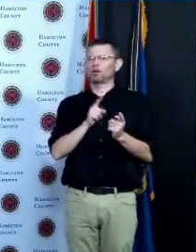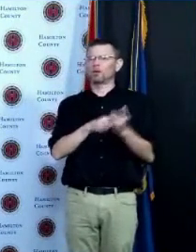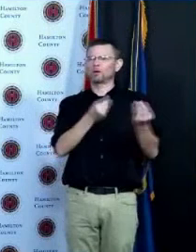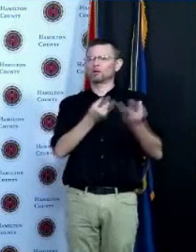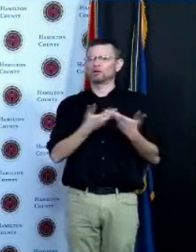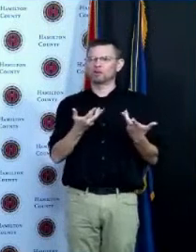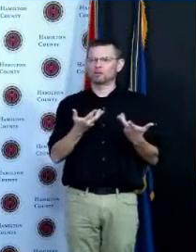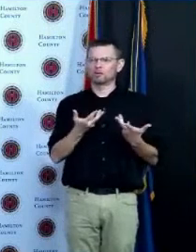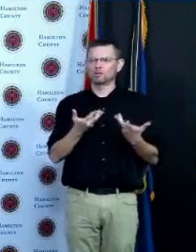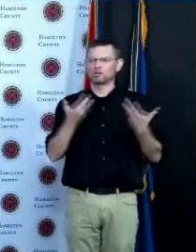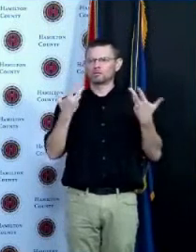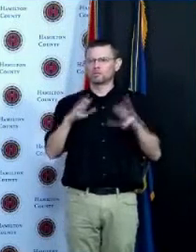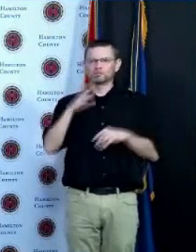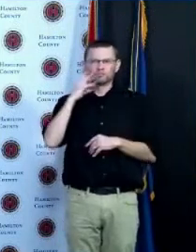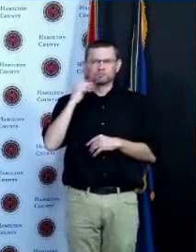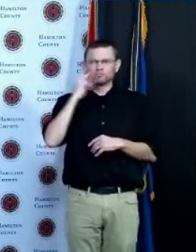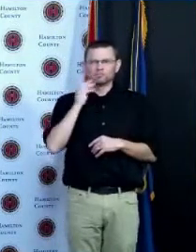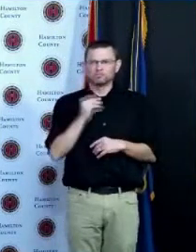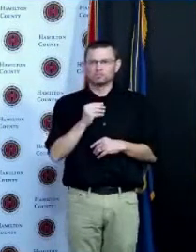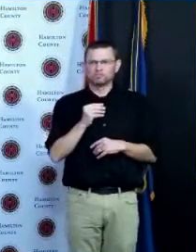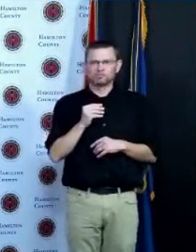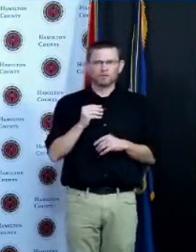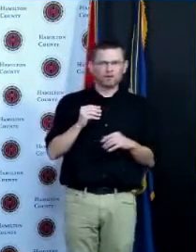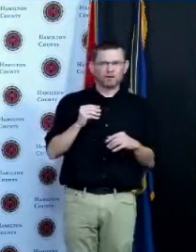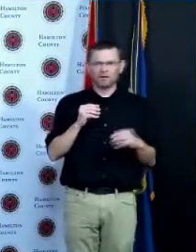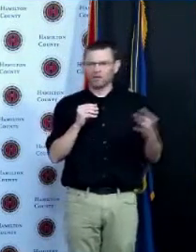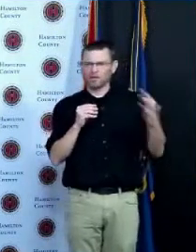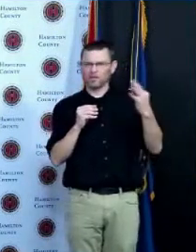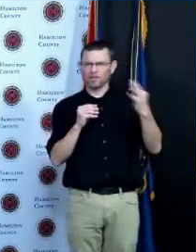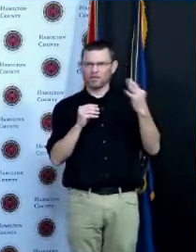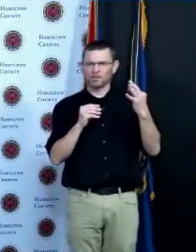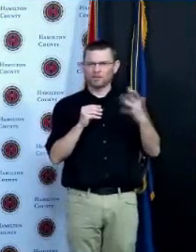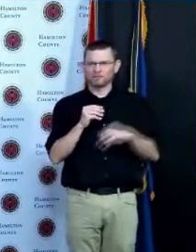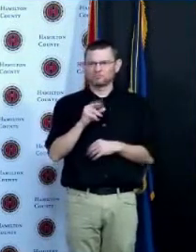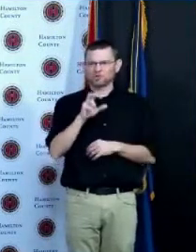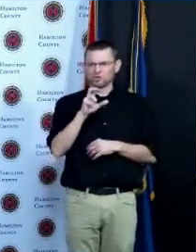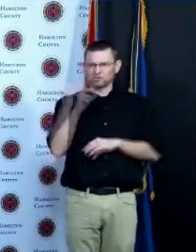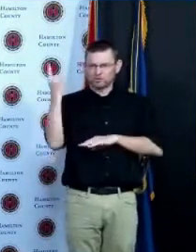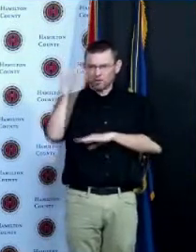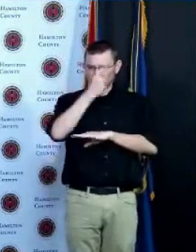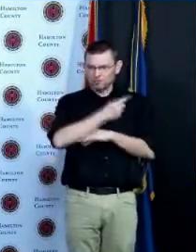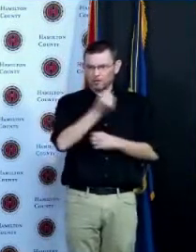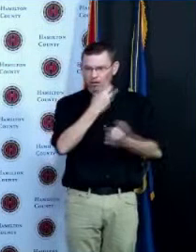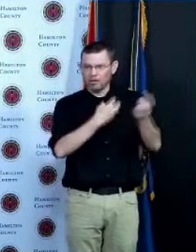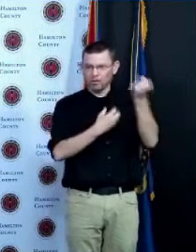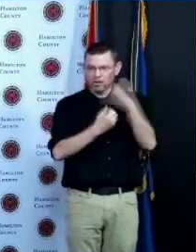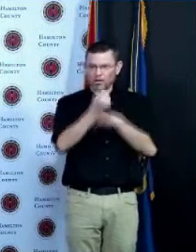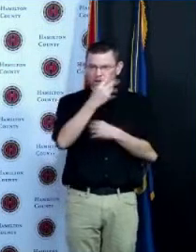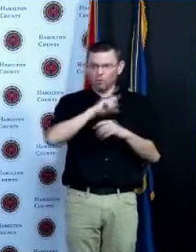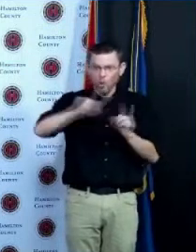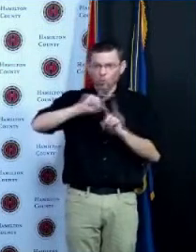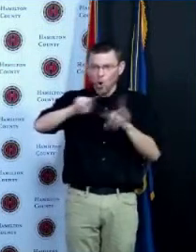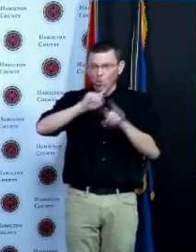the last 103 days and so to reach 30 to 40 percent of Republican men conservative men I would not use